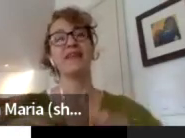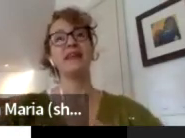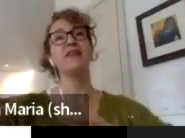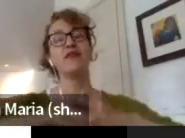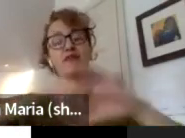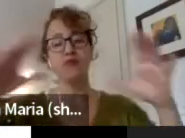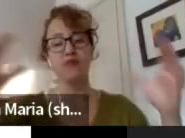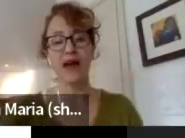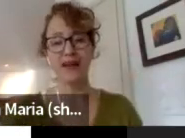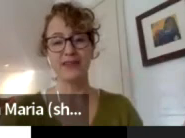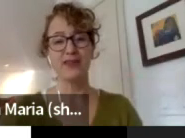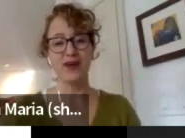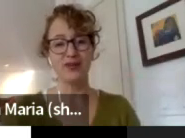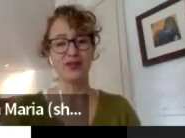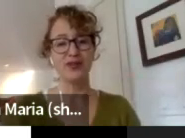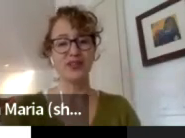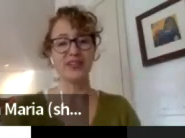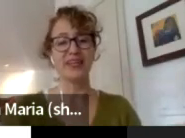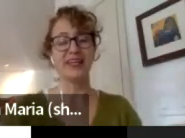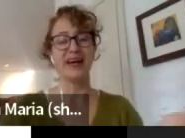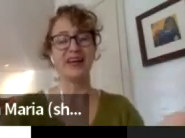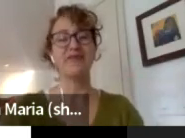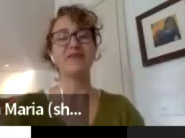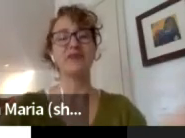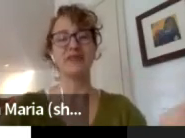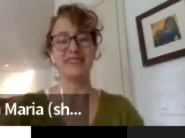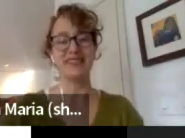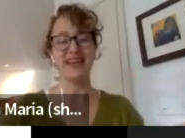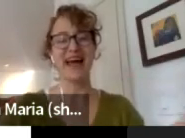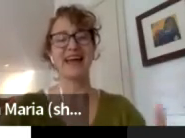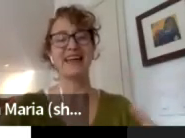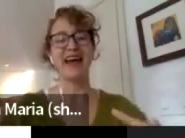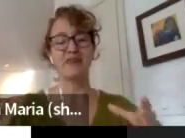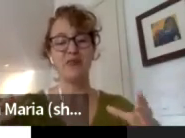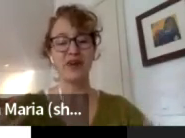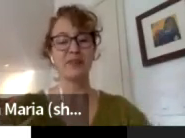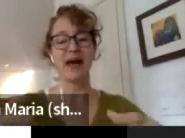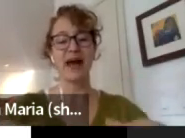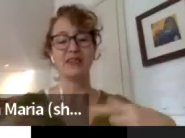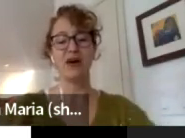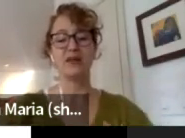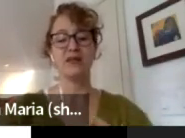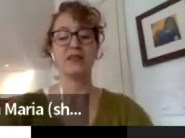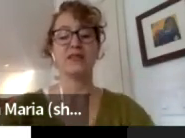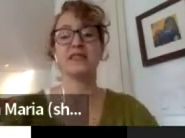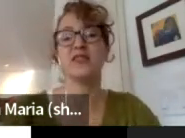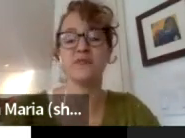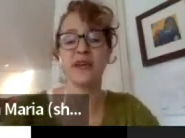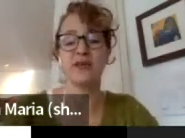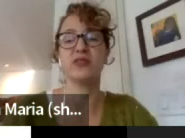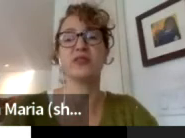And then through that larger influence, I can have more impact on the decision makers